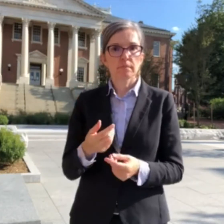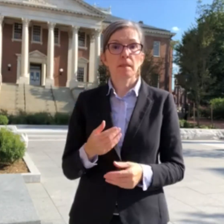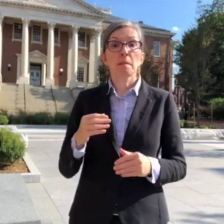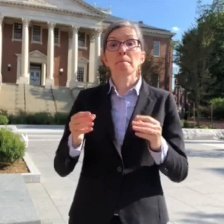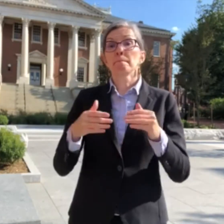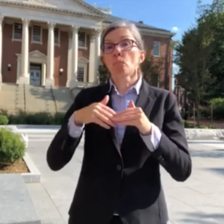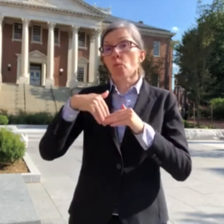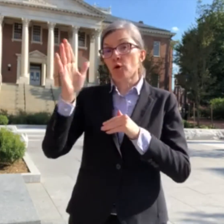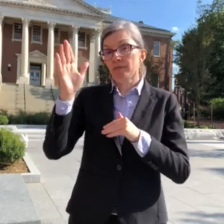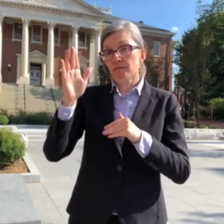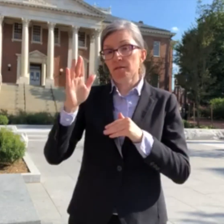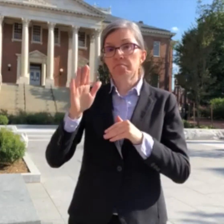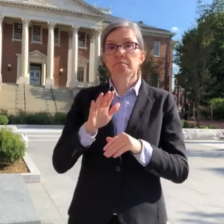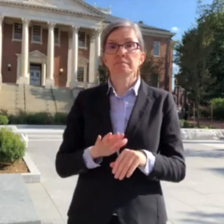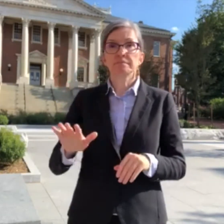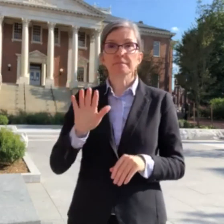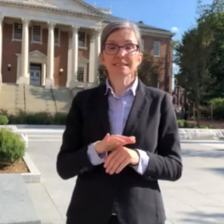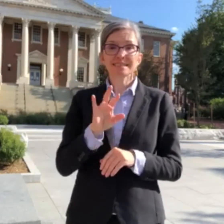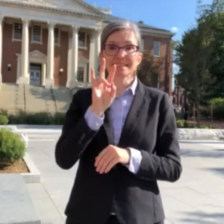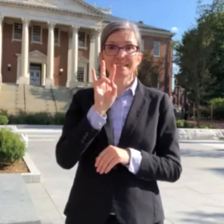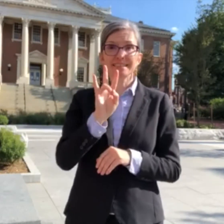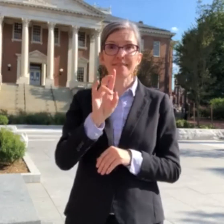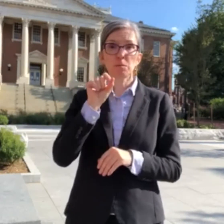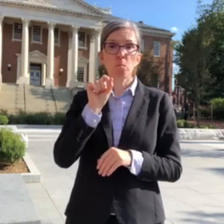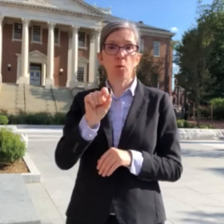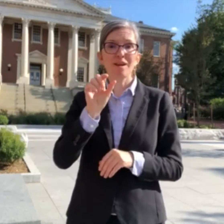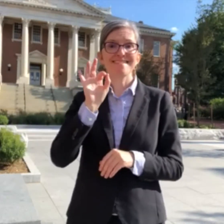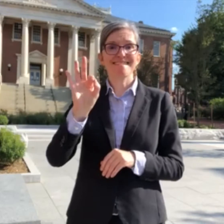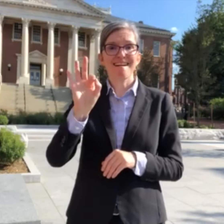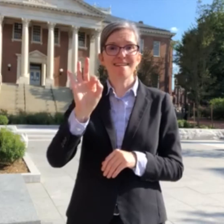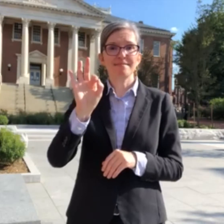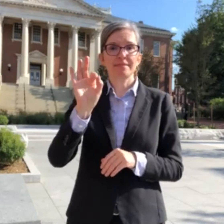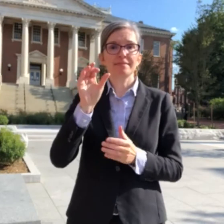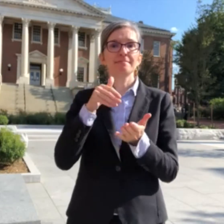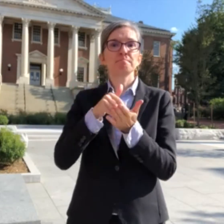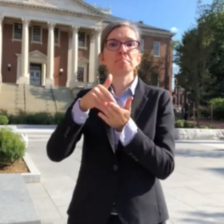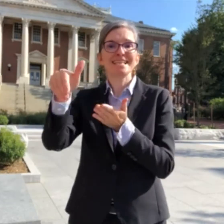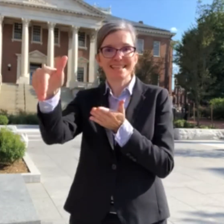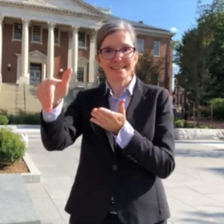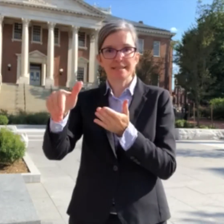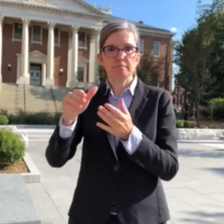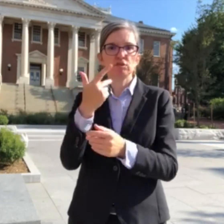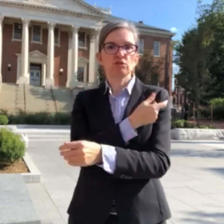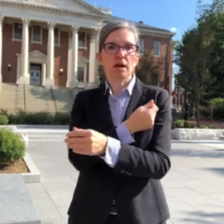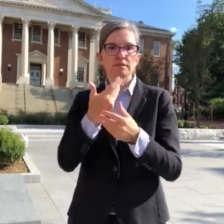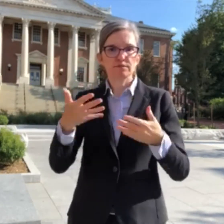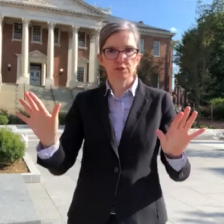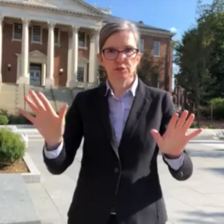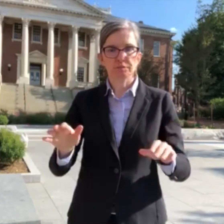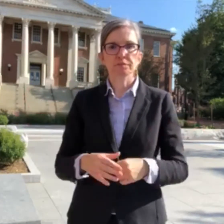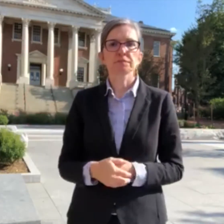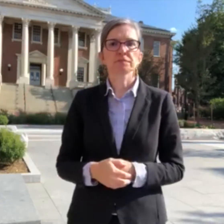More than 7.9 million covid vaccines